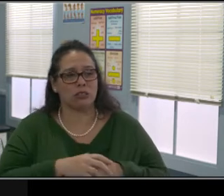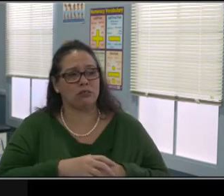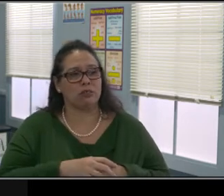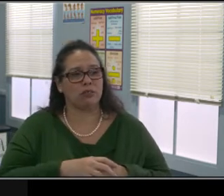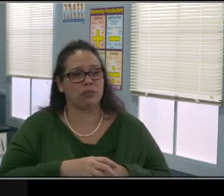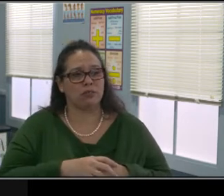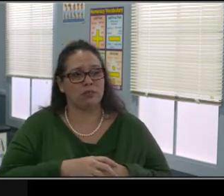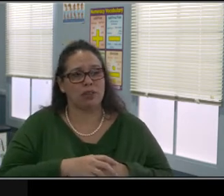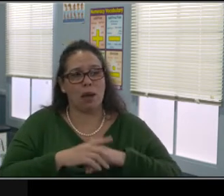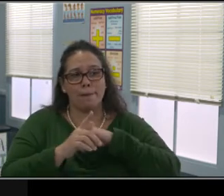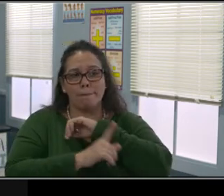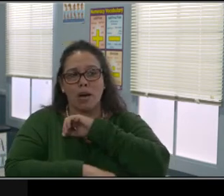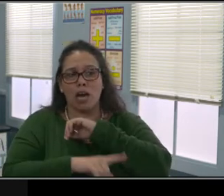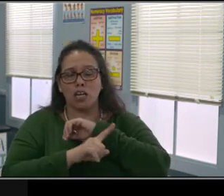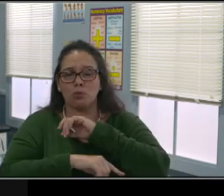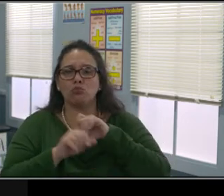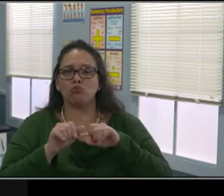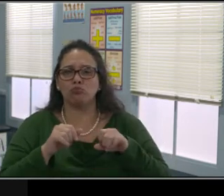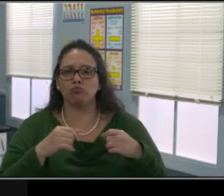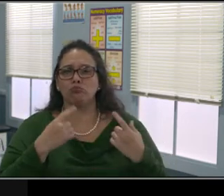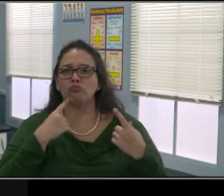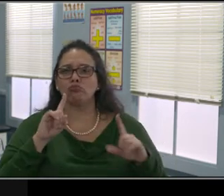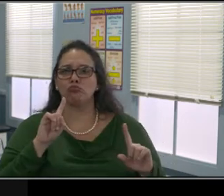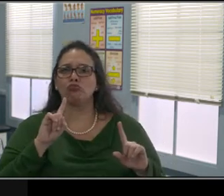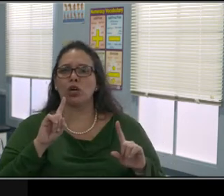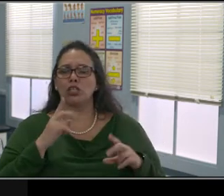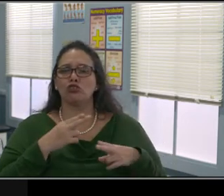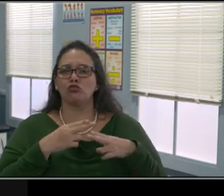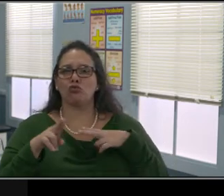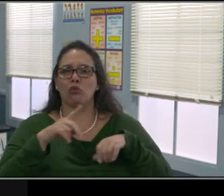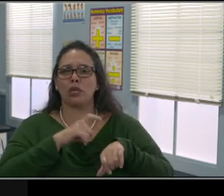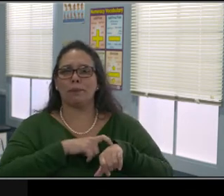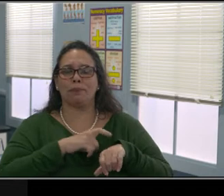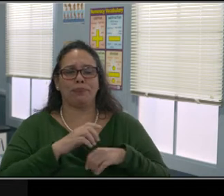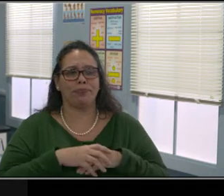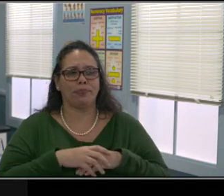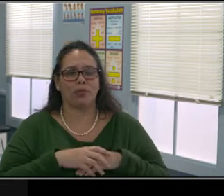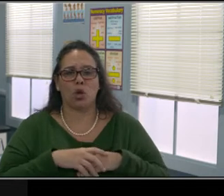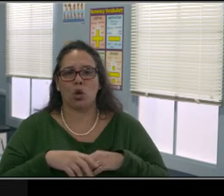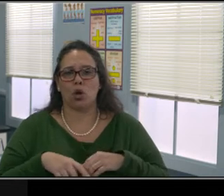Do the same thing, same time, each day. Kids wake up, they log on,